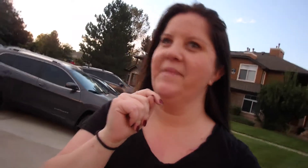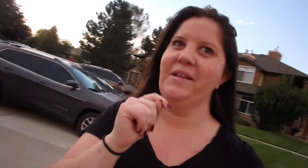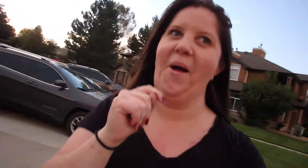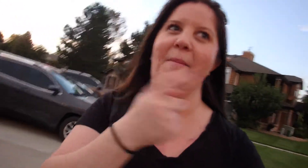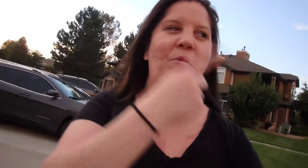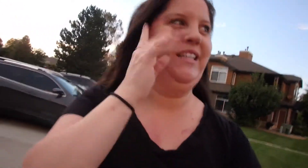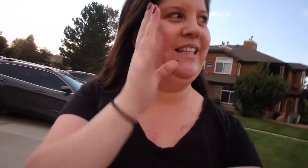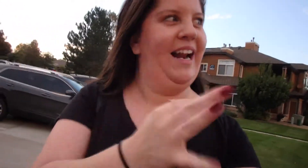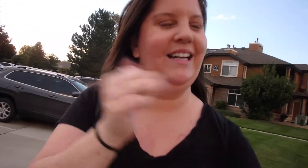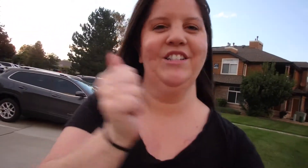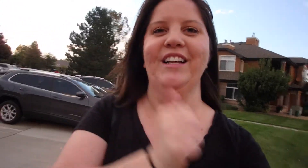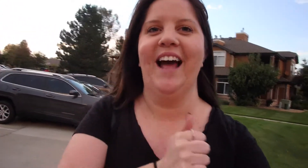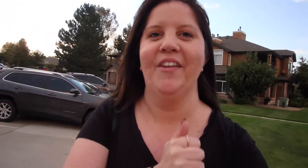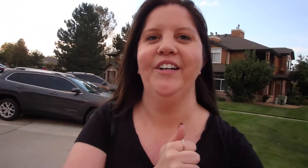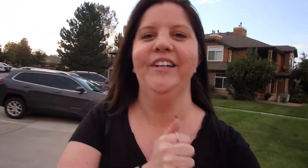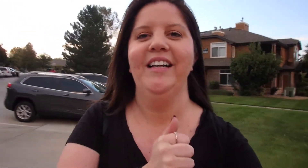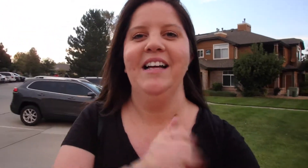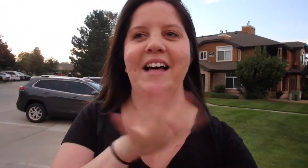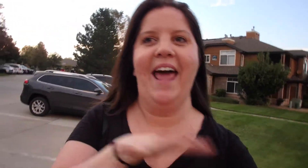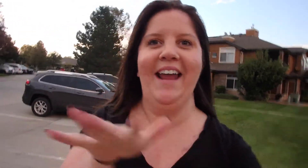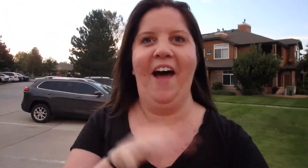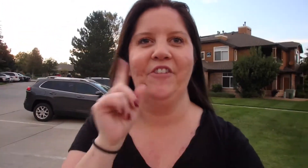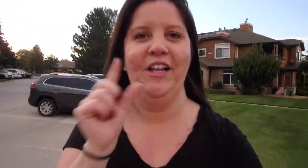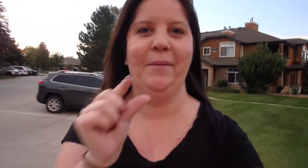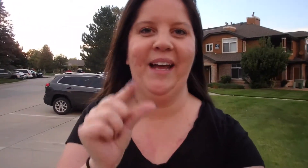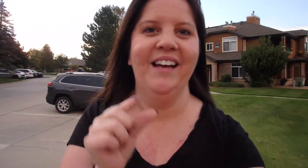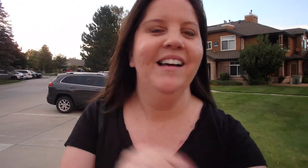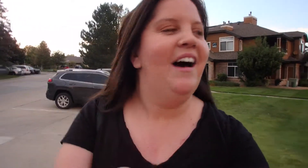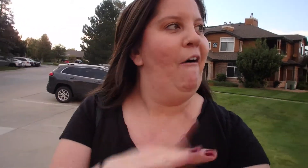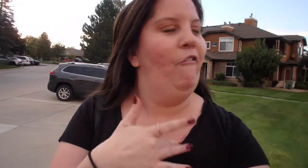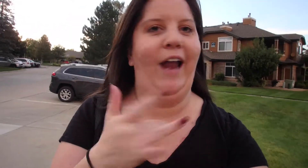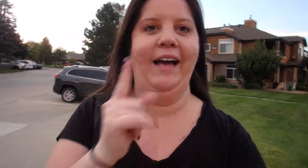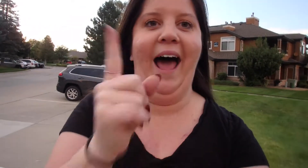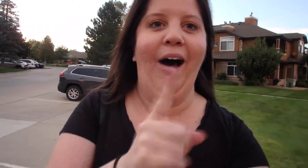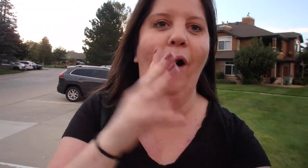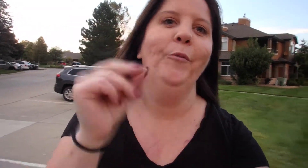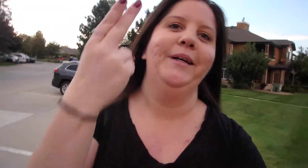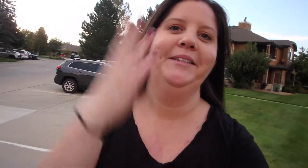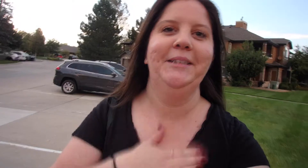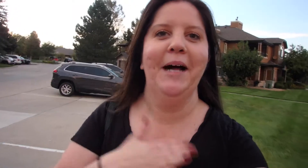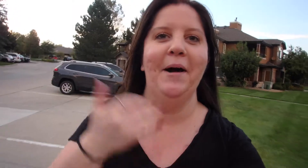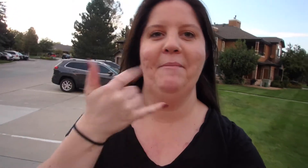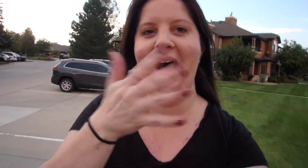So but we decided together and hangout for a little bit for like an hour